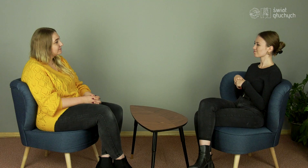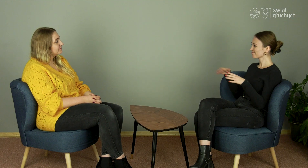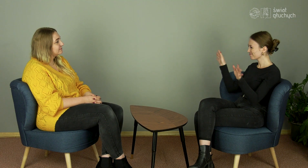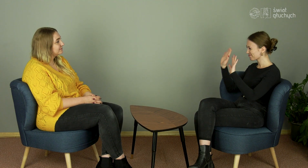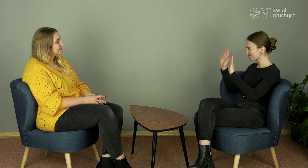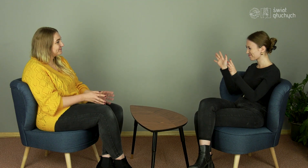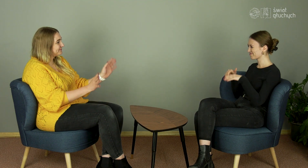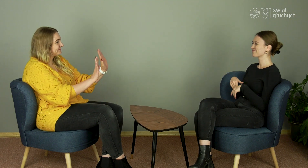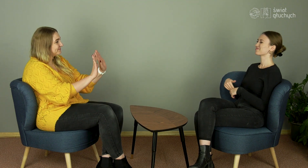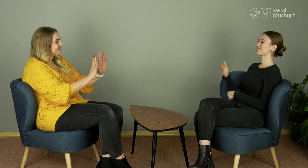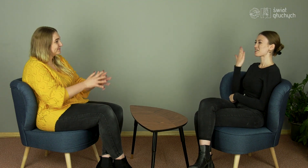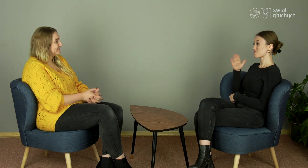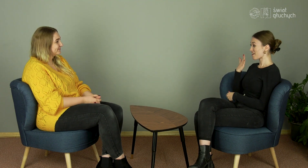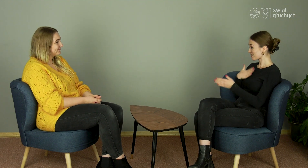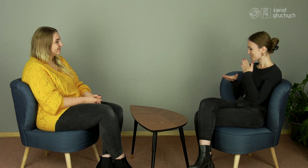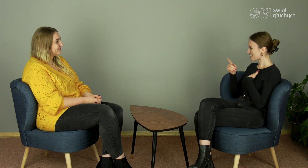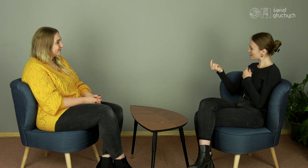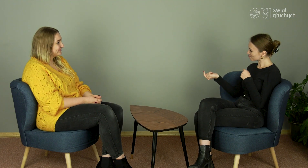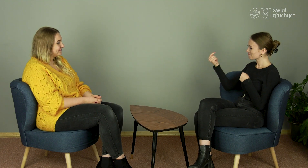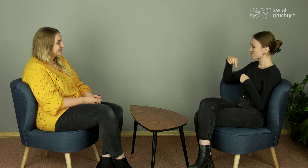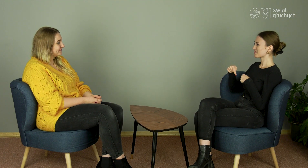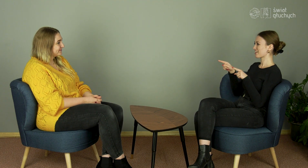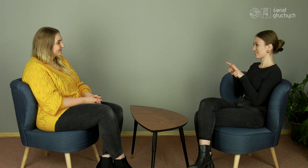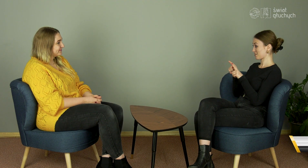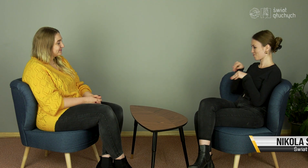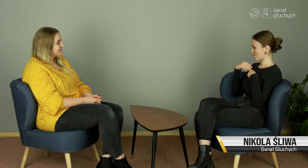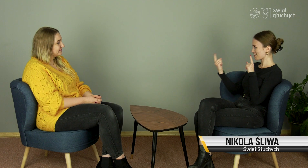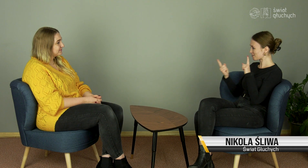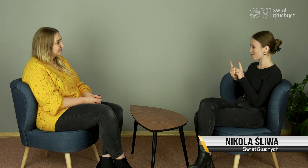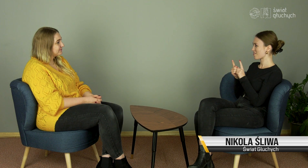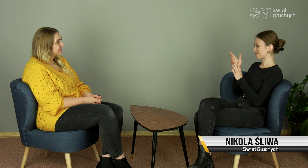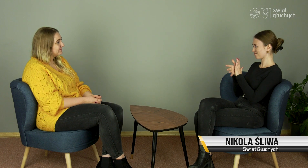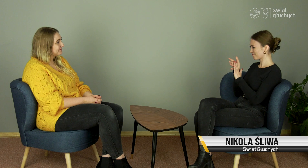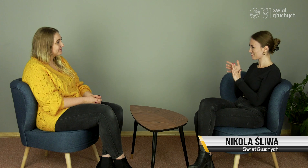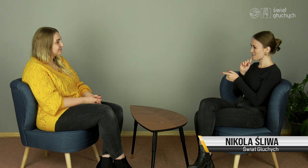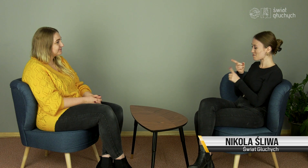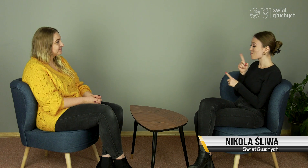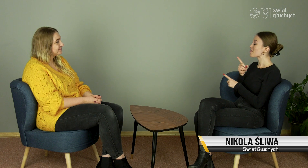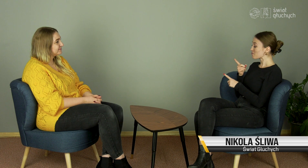Hey! - Hey! I am very happy that you visited us and that we can meet and talk.